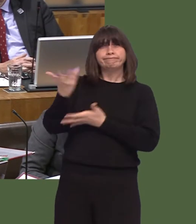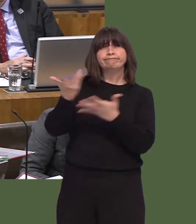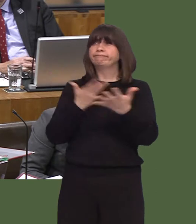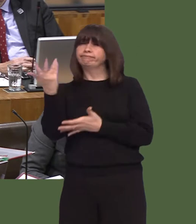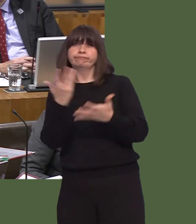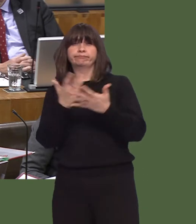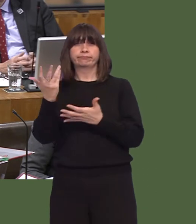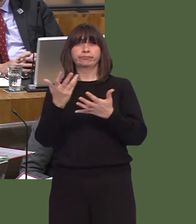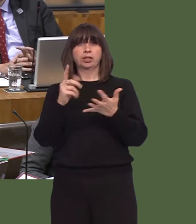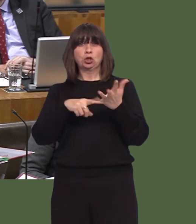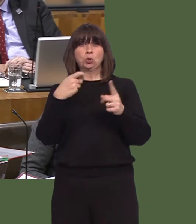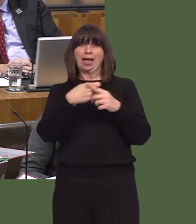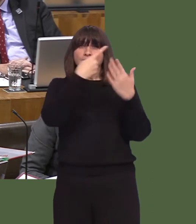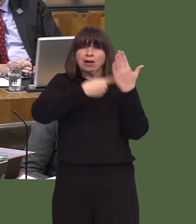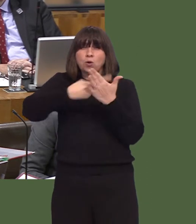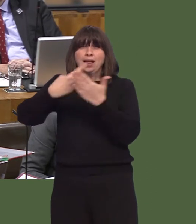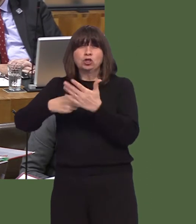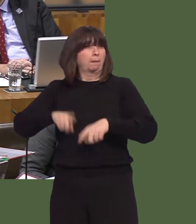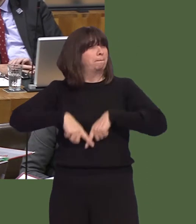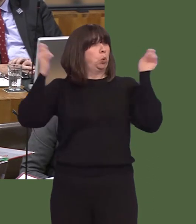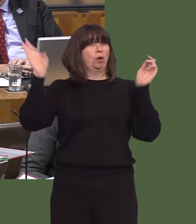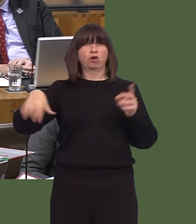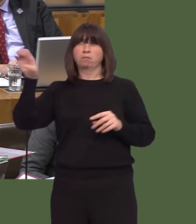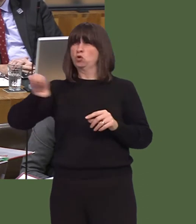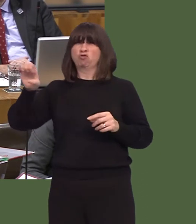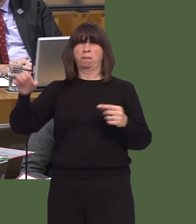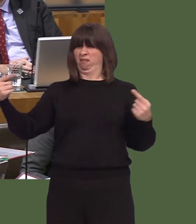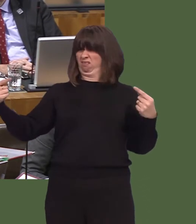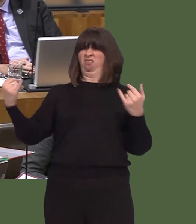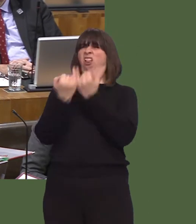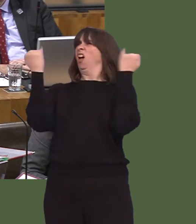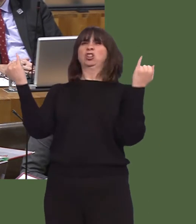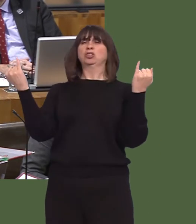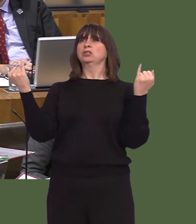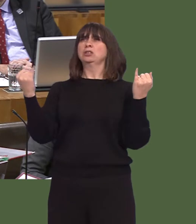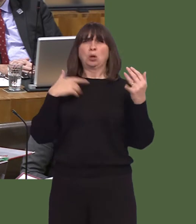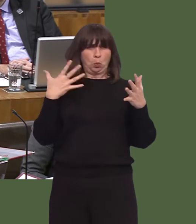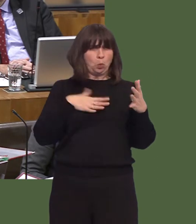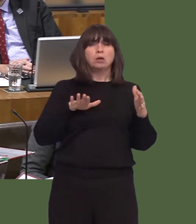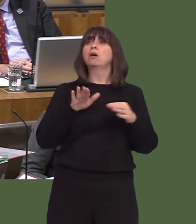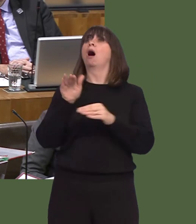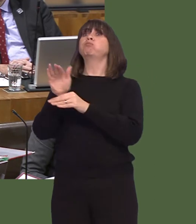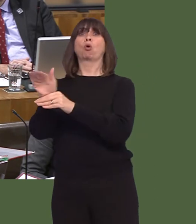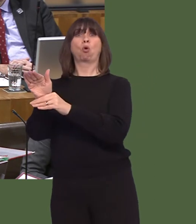If the regulations in the UK are substantially different, people won't come to the UK, because they want to operate in a bigger market.